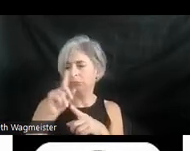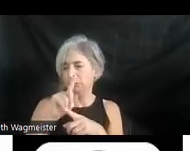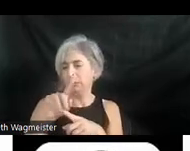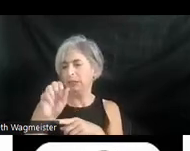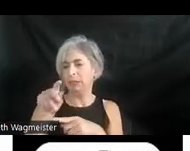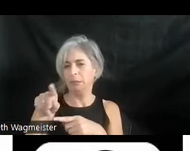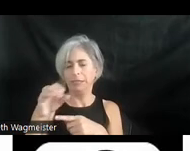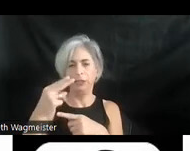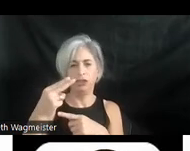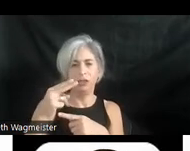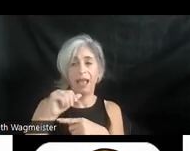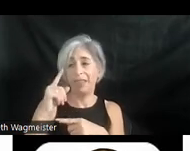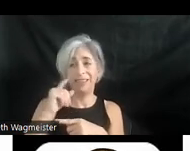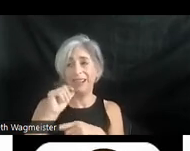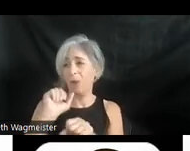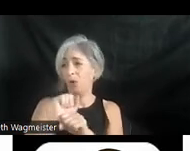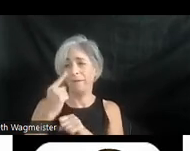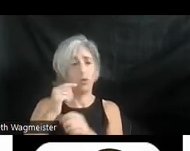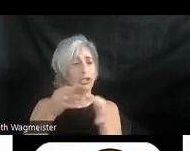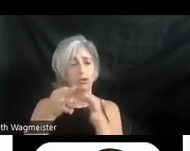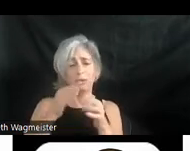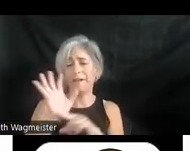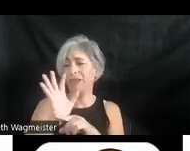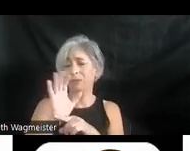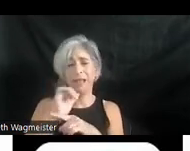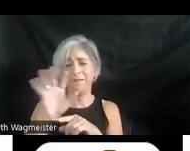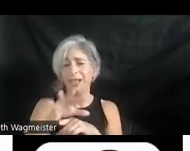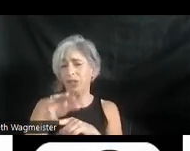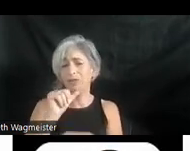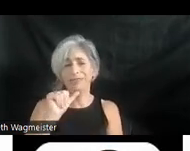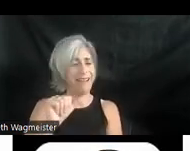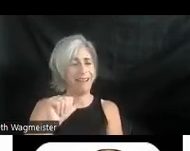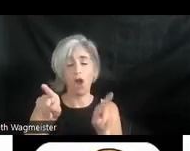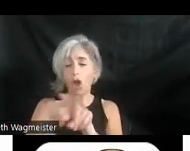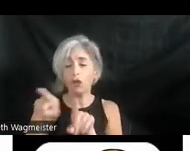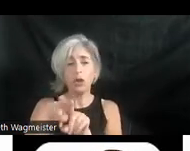I don't think it works. Not for description of films and videos. And you are taking employment